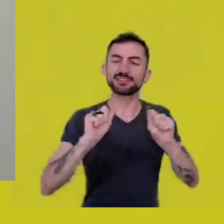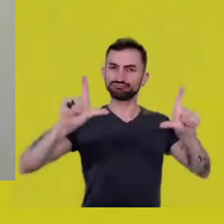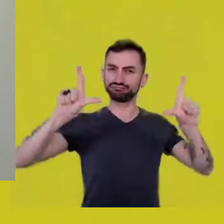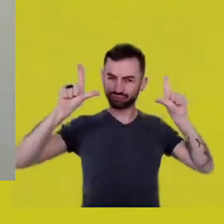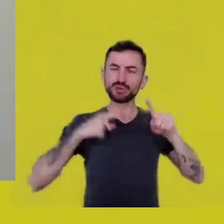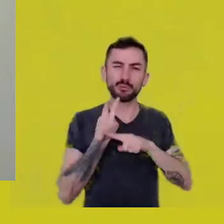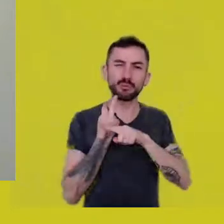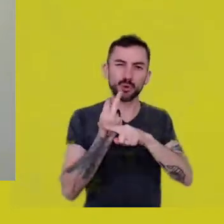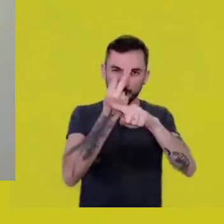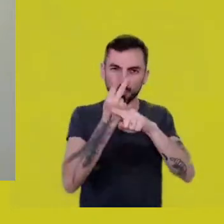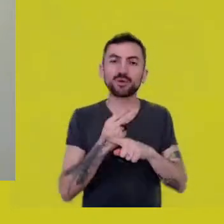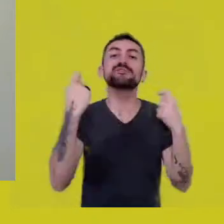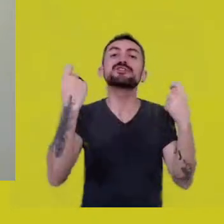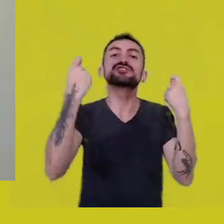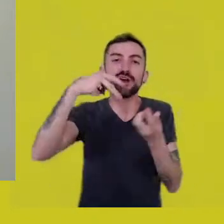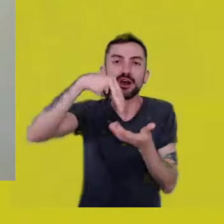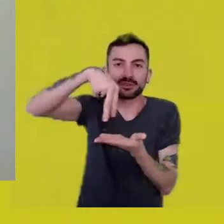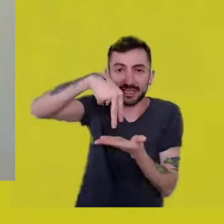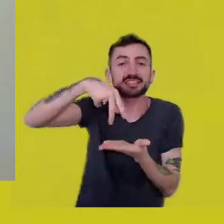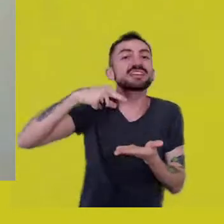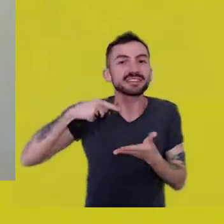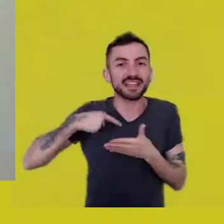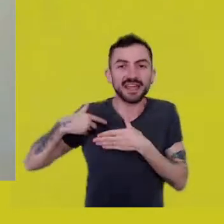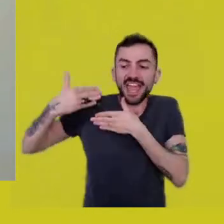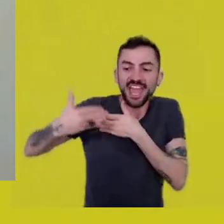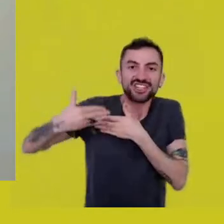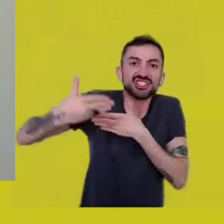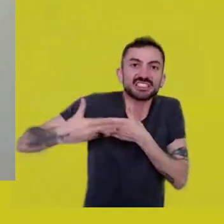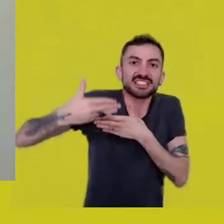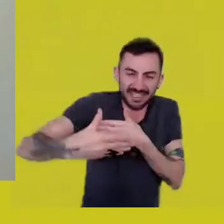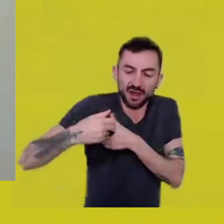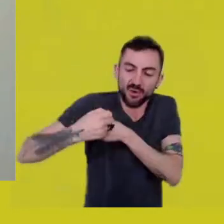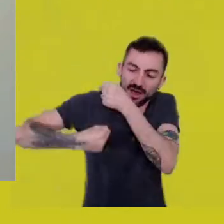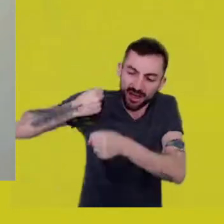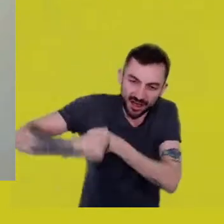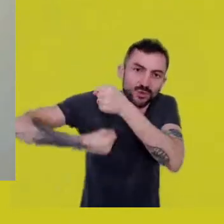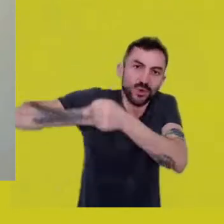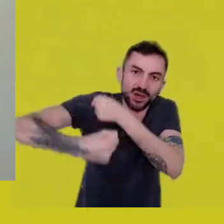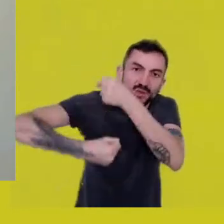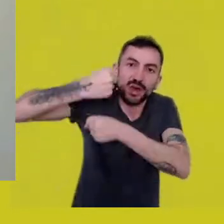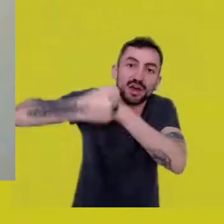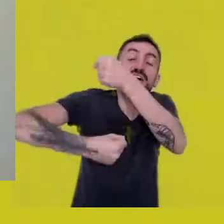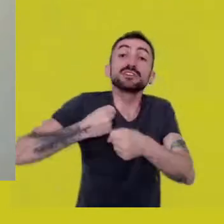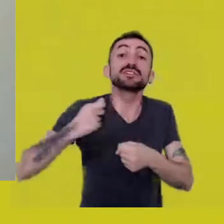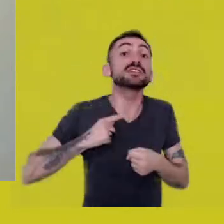You’ll see the editions of the Festival and you’ll see people from around the world.